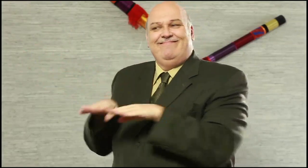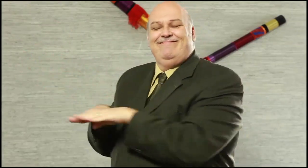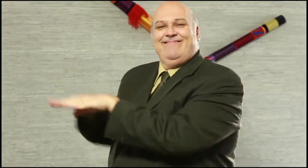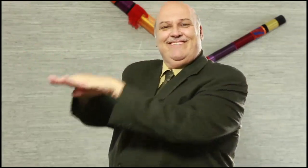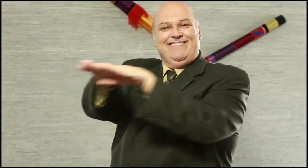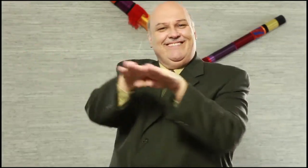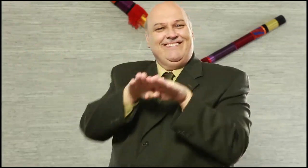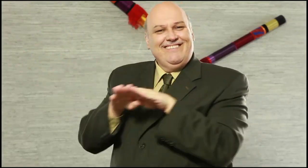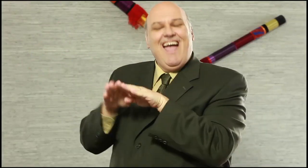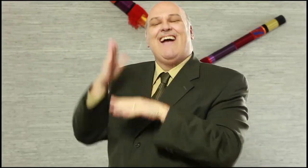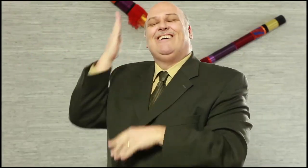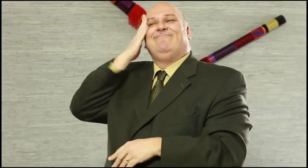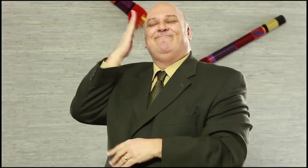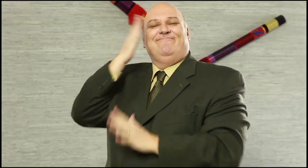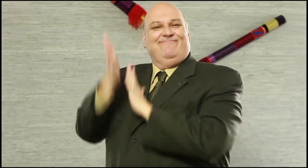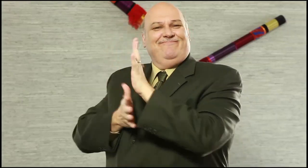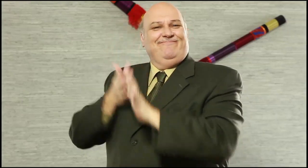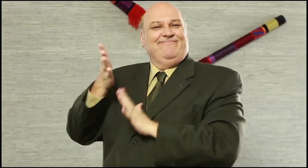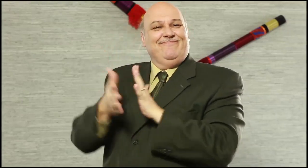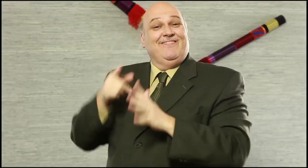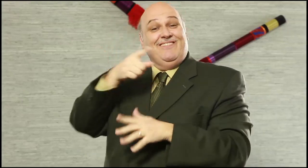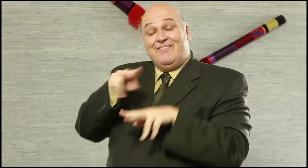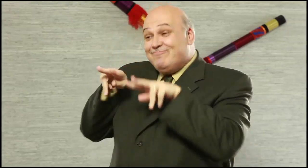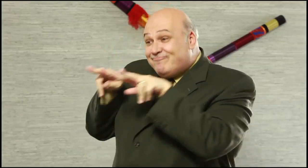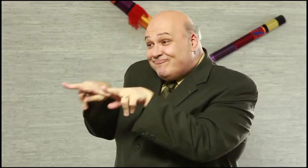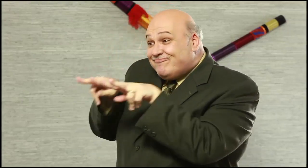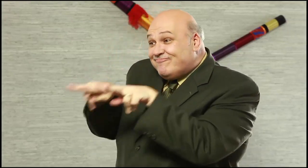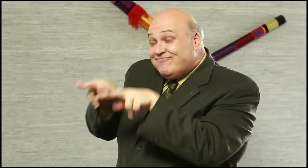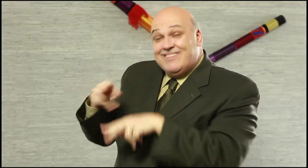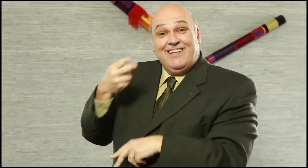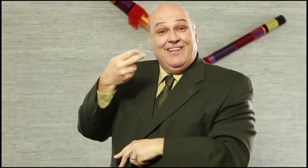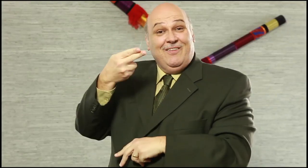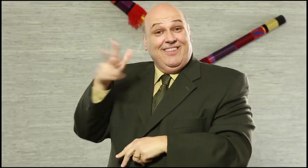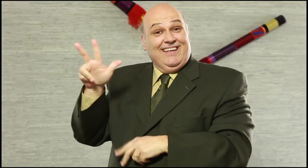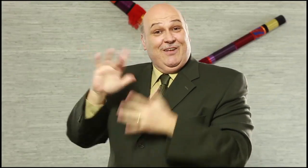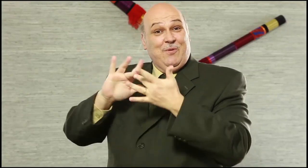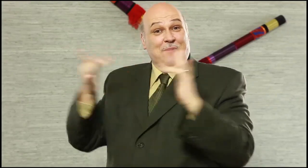in international Sign! Many deaf people look forward